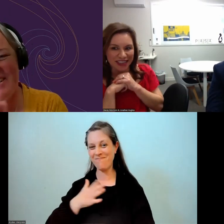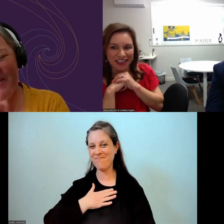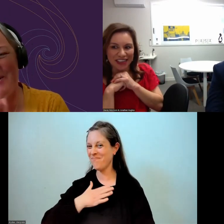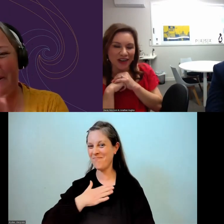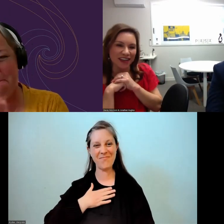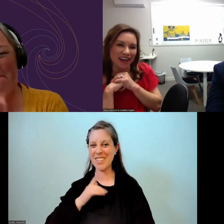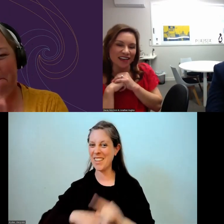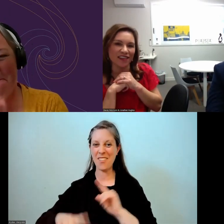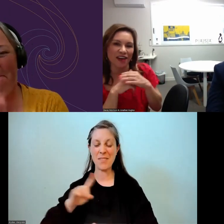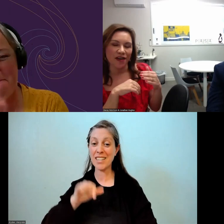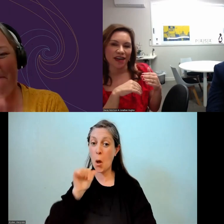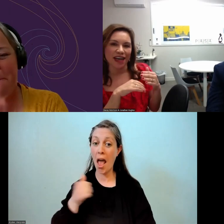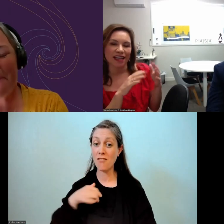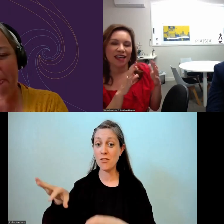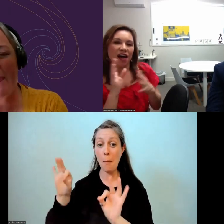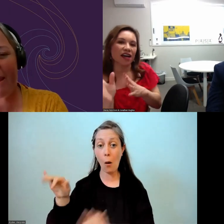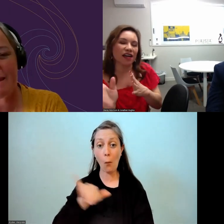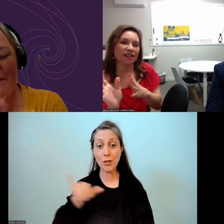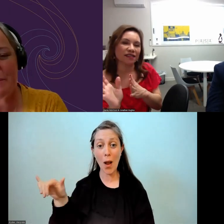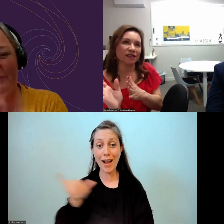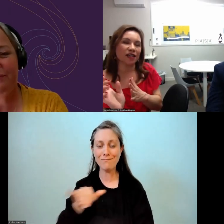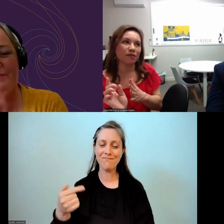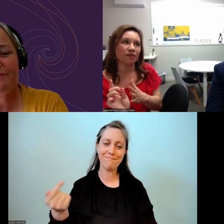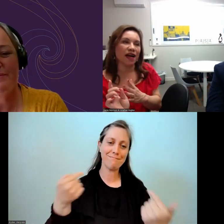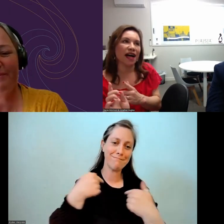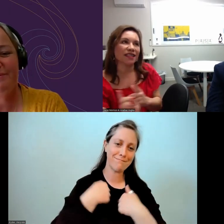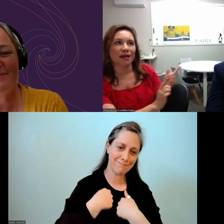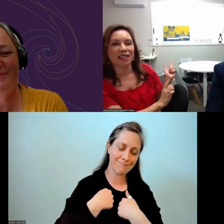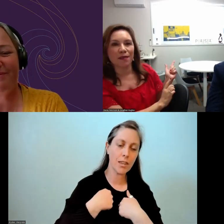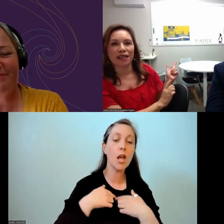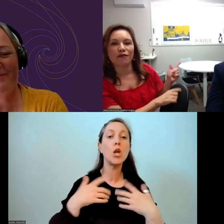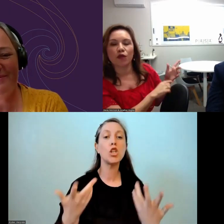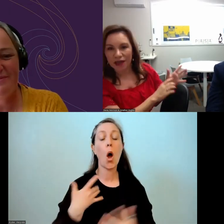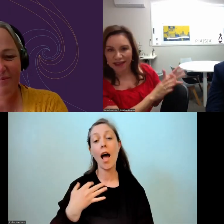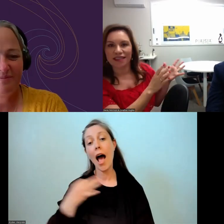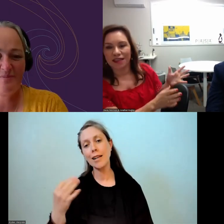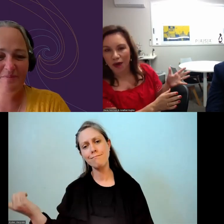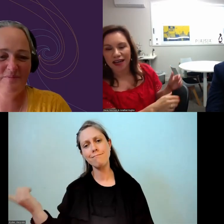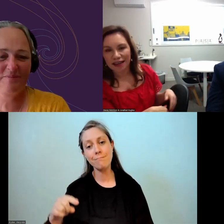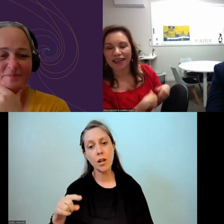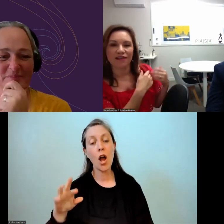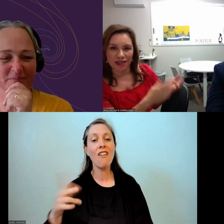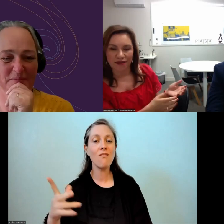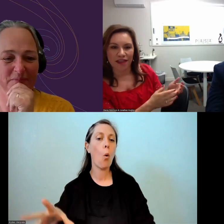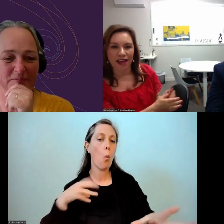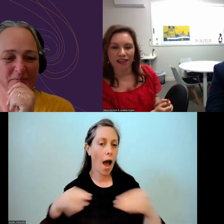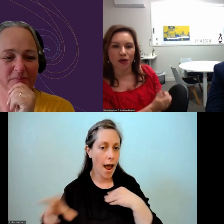So, you've gotta kind of go okay. I ask him to come in for the wananga and for stuff like that.